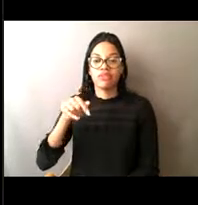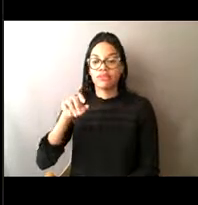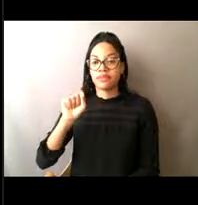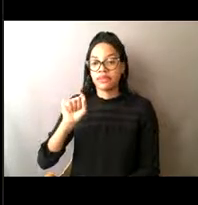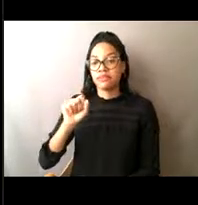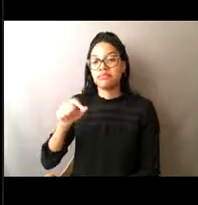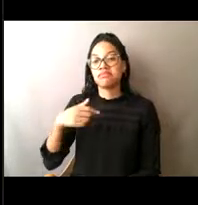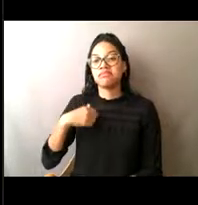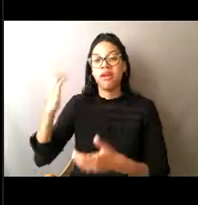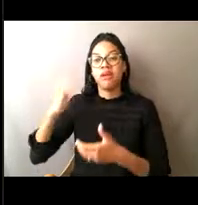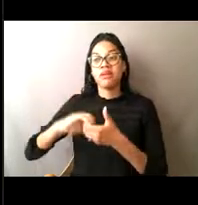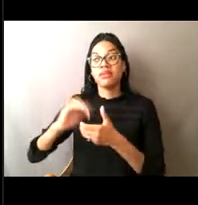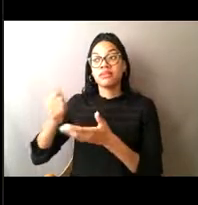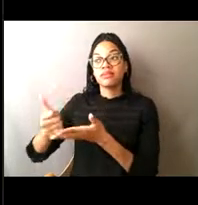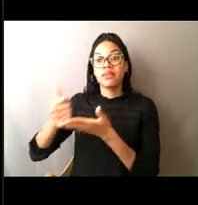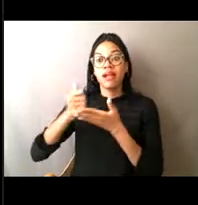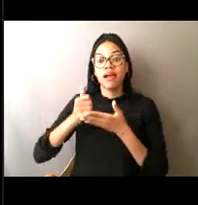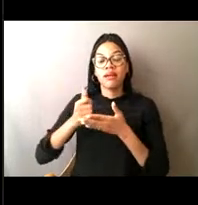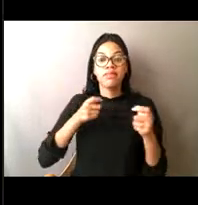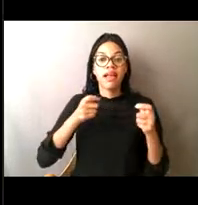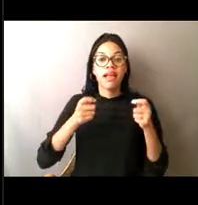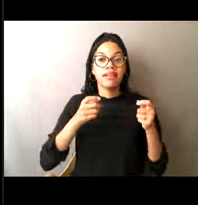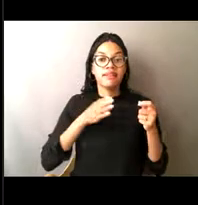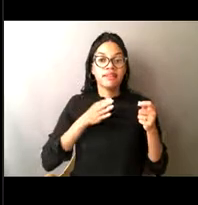and partnerships that also help us enforce the fisheries,